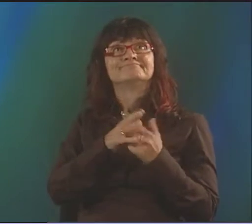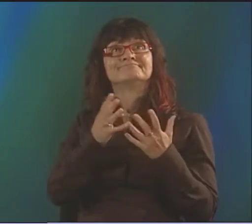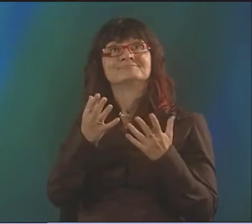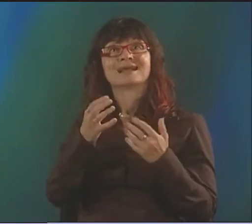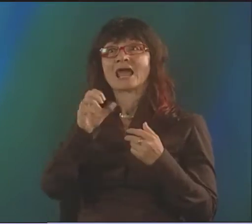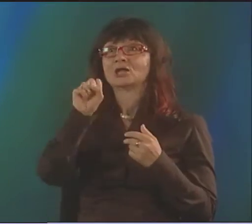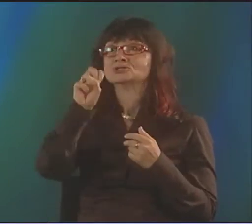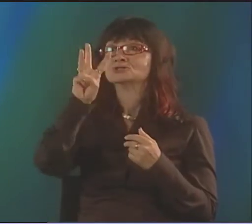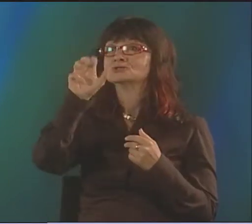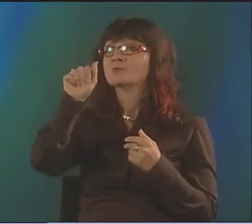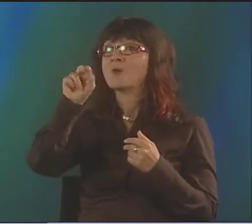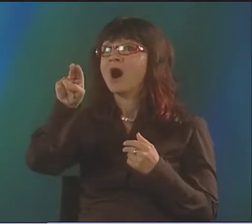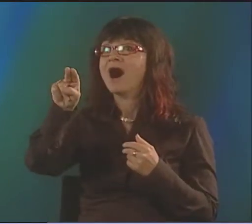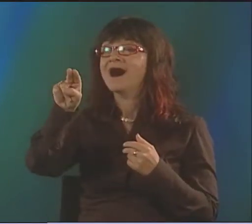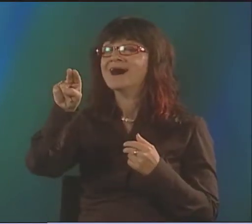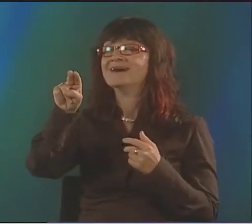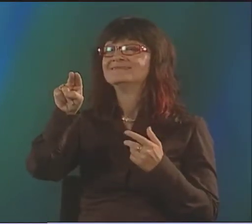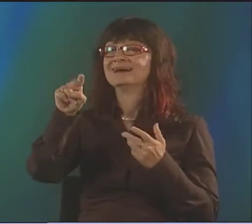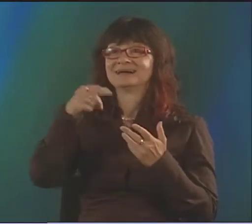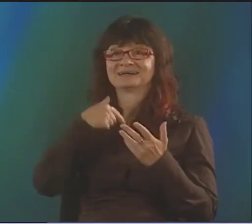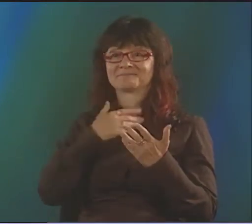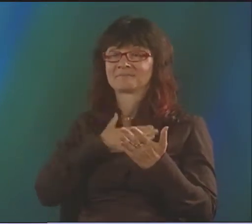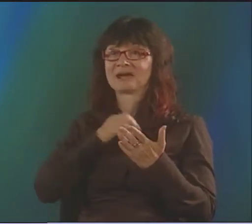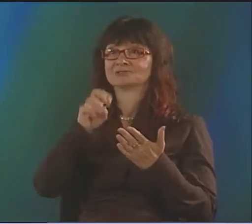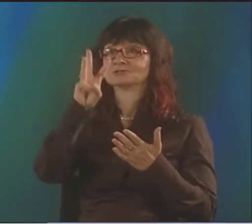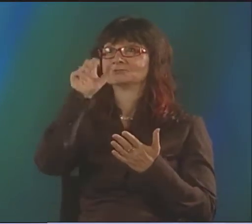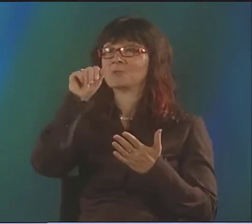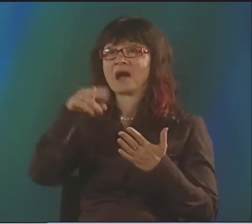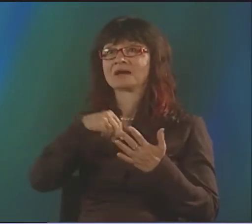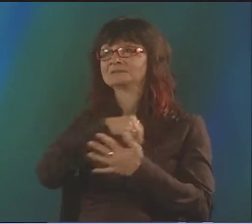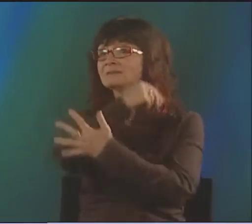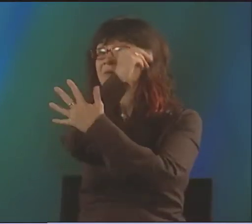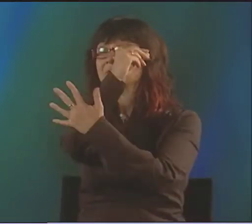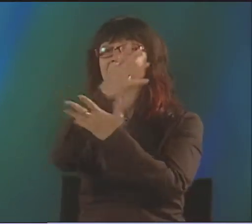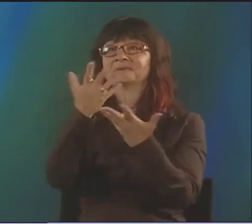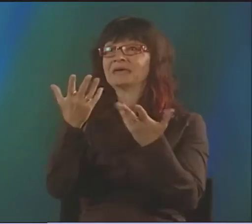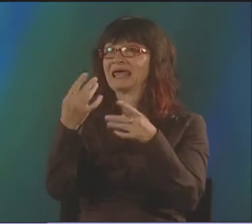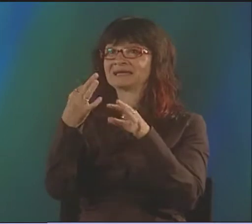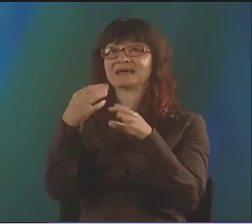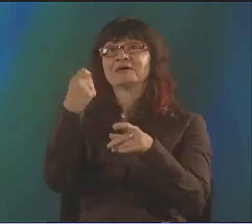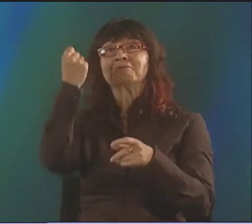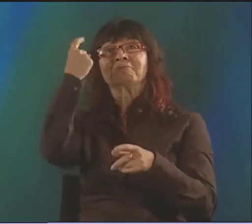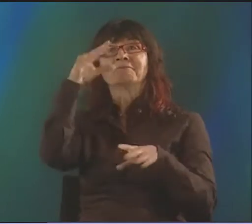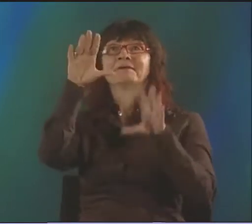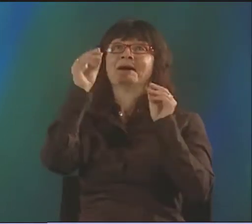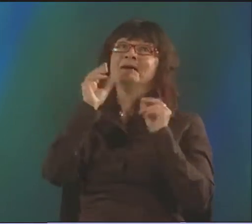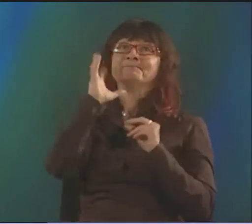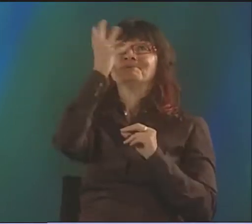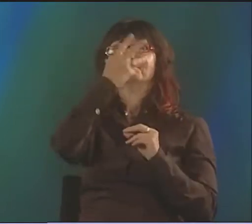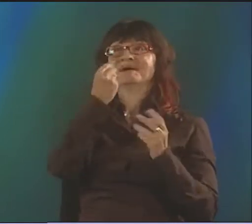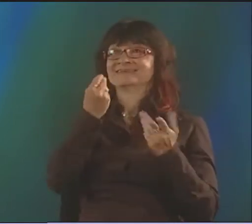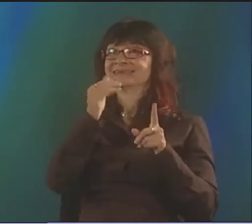HOW IT DEVELOPS. IF I WANTED TO GIVE YOU AN EXAMPLE, MY POEM "SWAN" FROM BACK IN THE DAY.